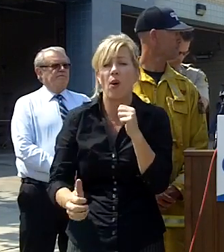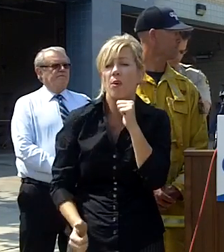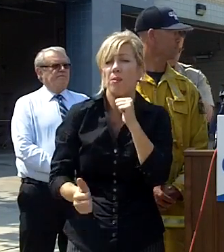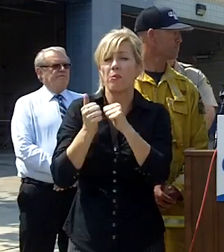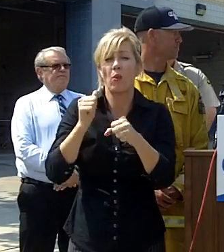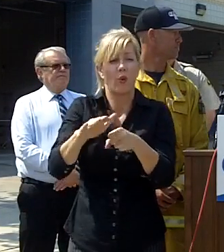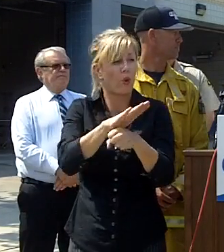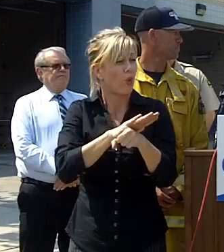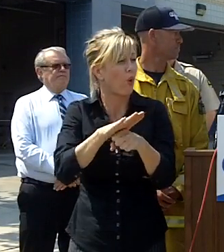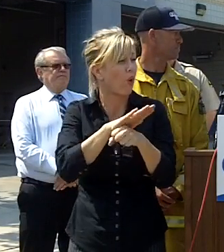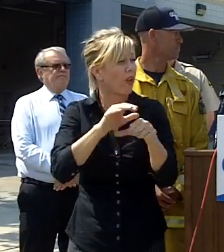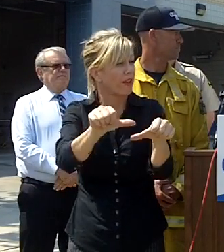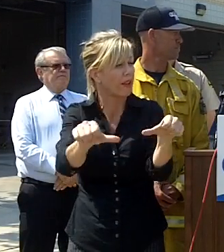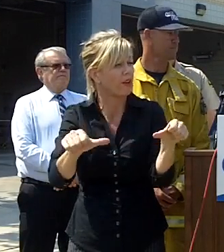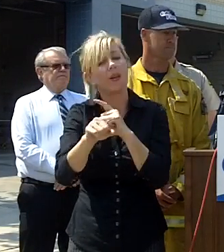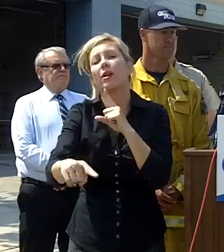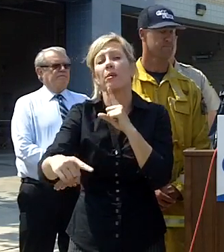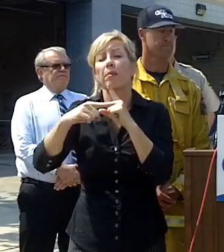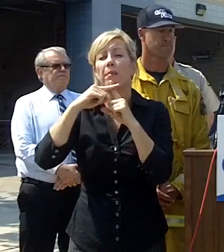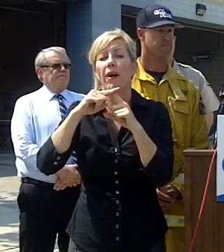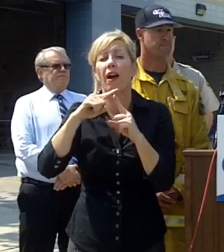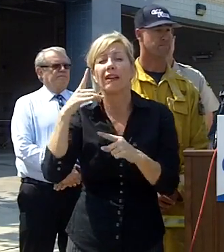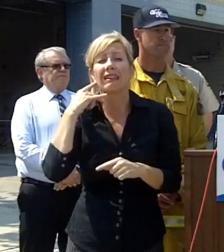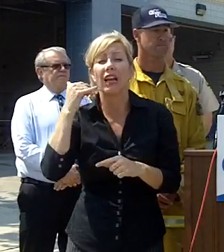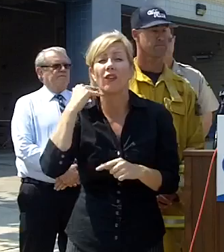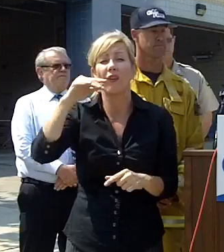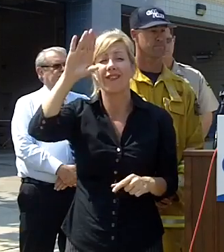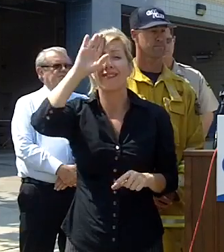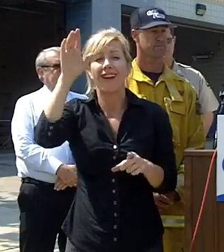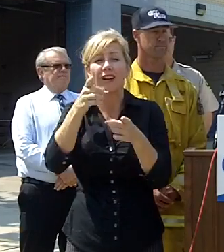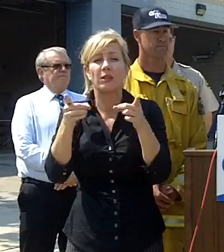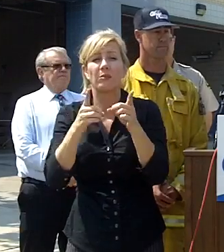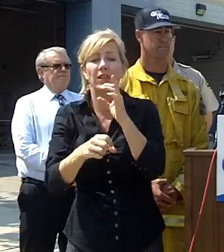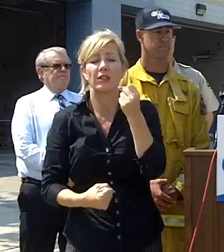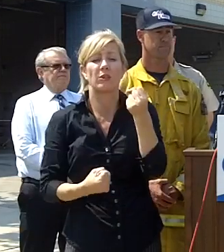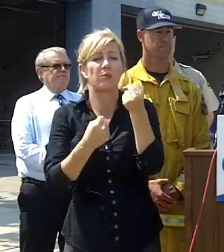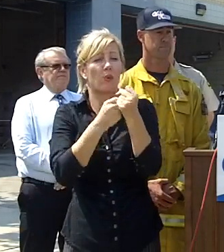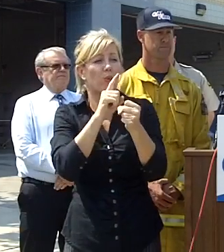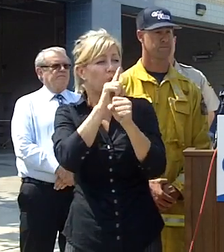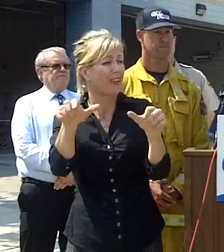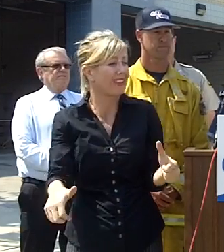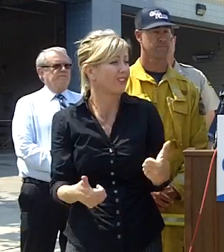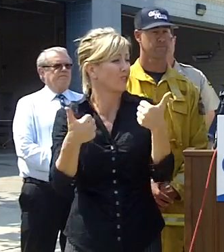again this has been a challenge with resources we have multiple fires burning throughout the